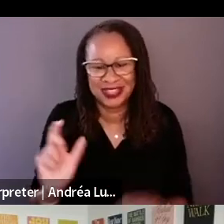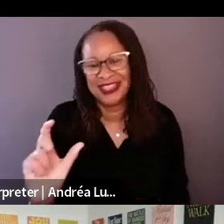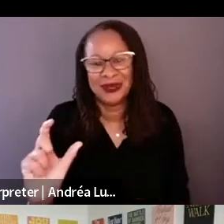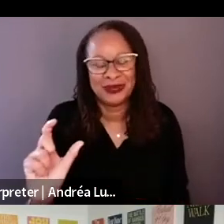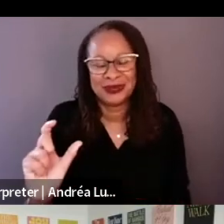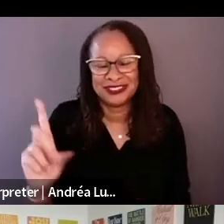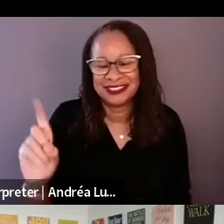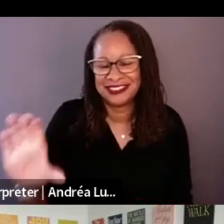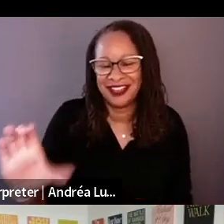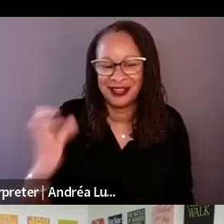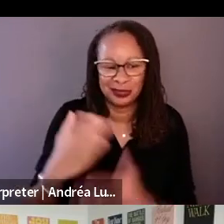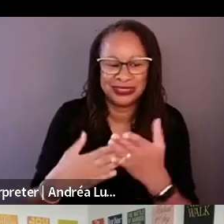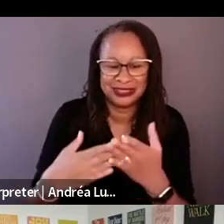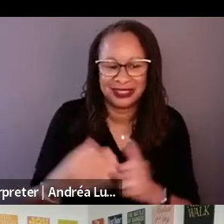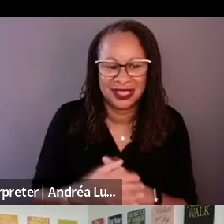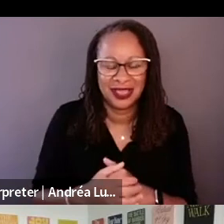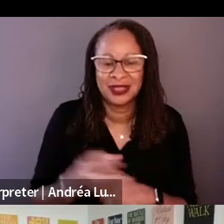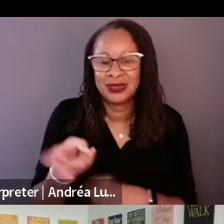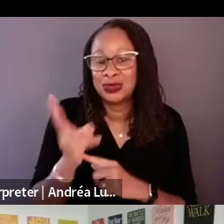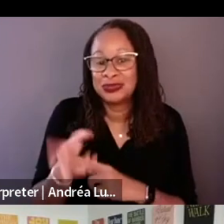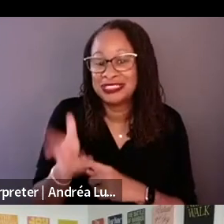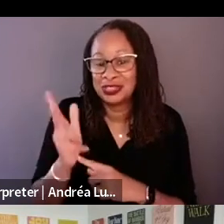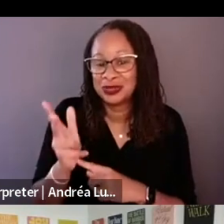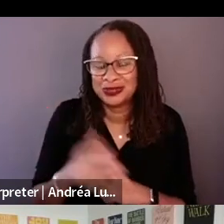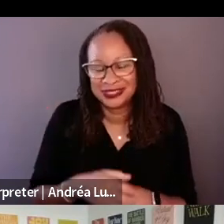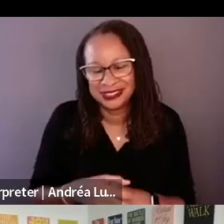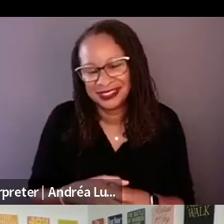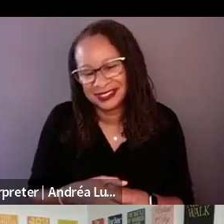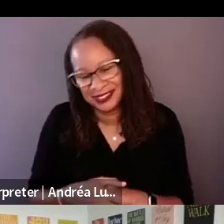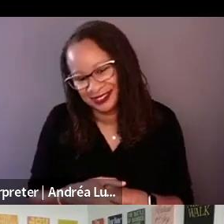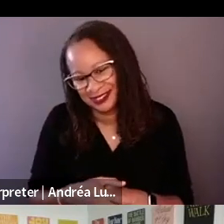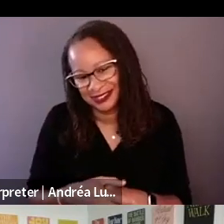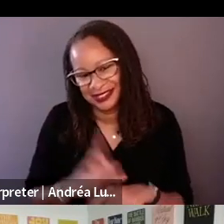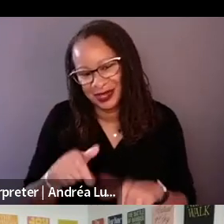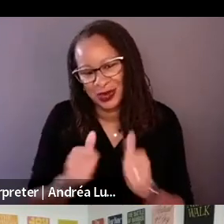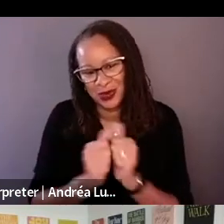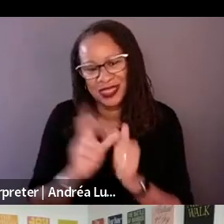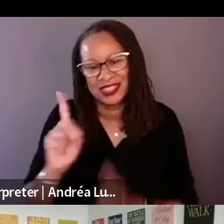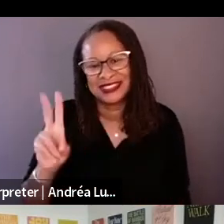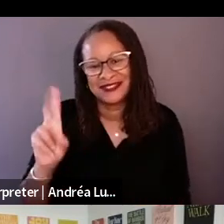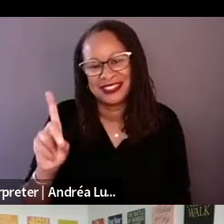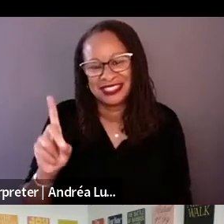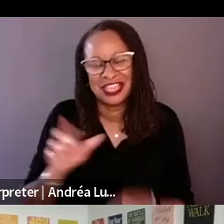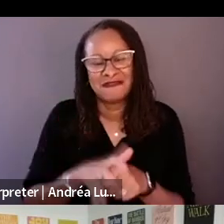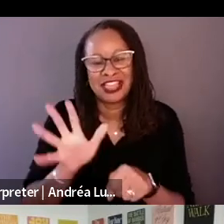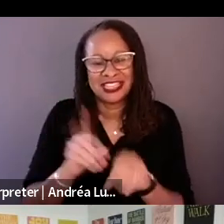it. I don't know. A DVD release or the online release.